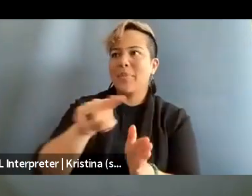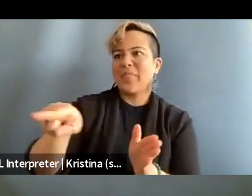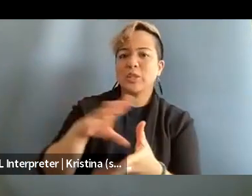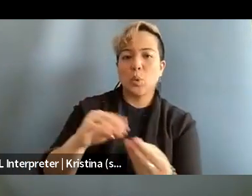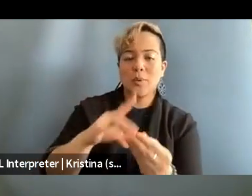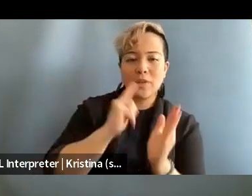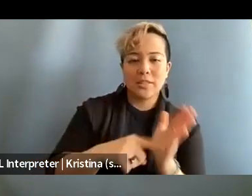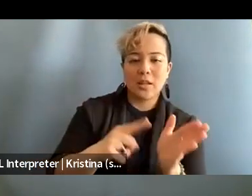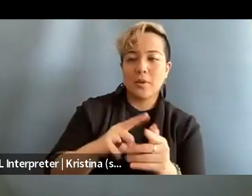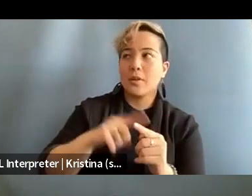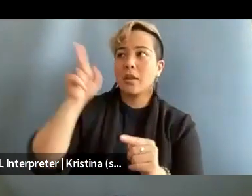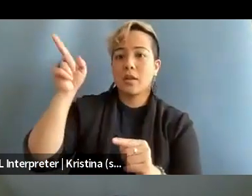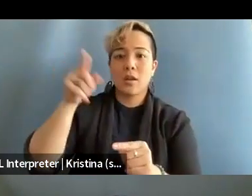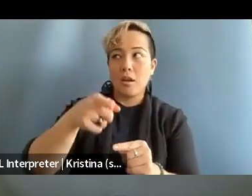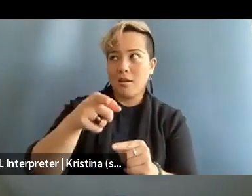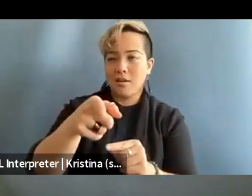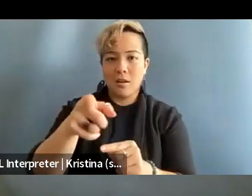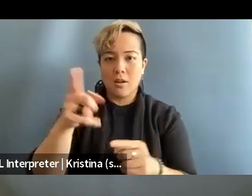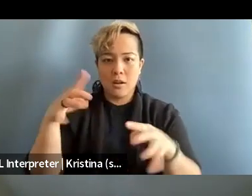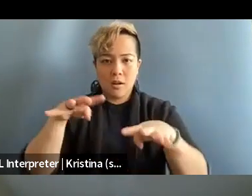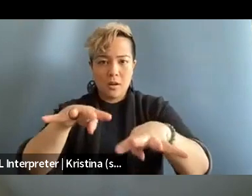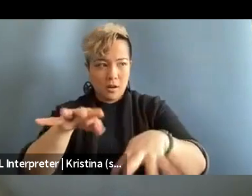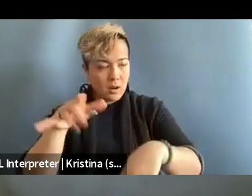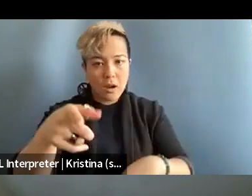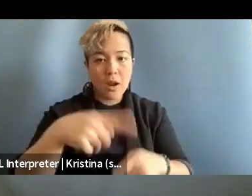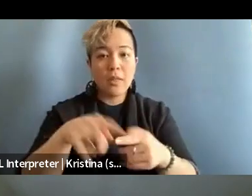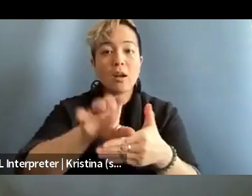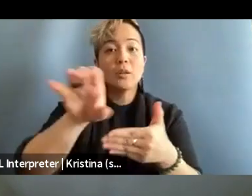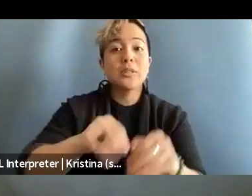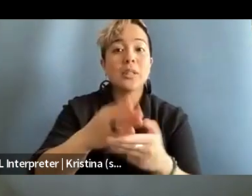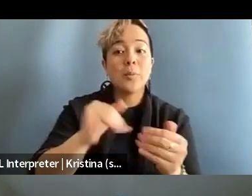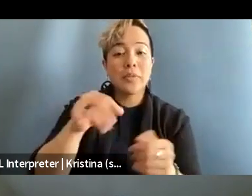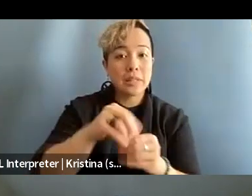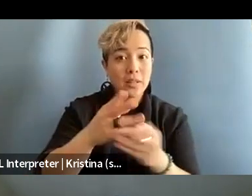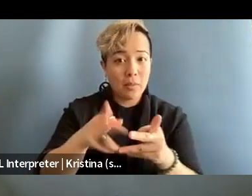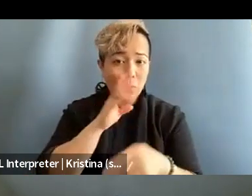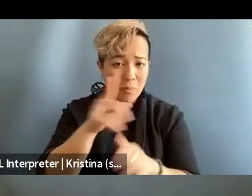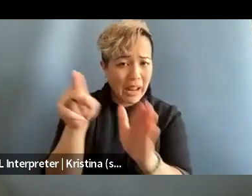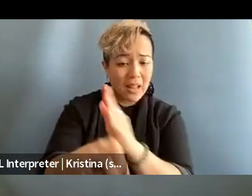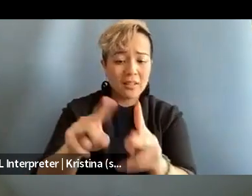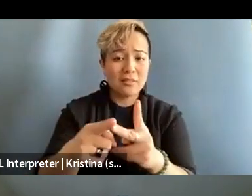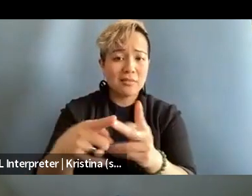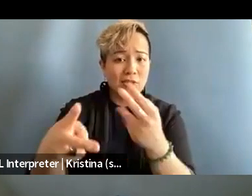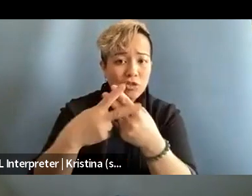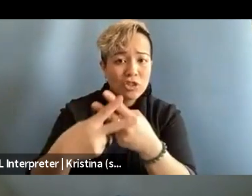and then they get you in trouble and the consequences of that in some places can be killing or jail or like other stuff.